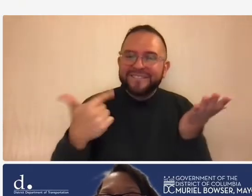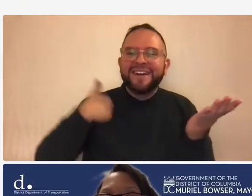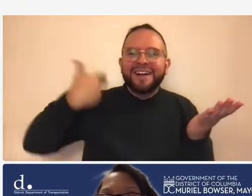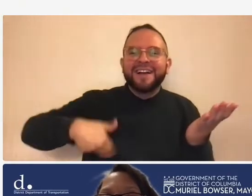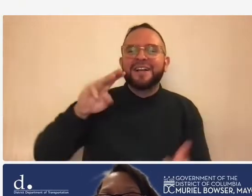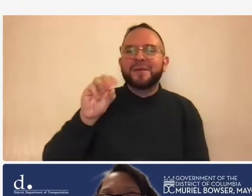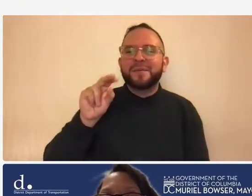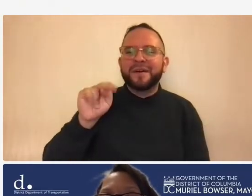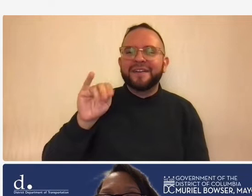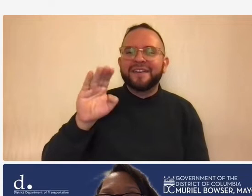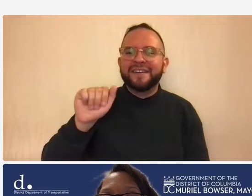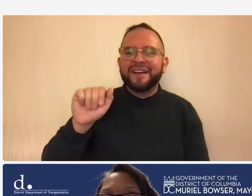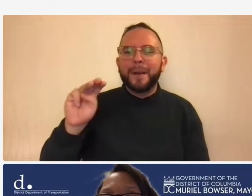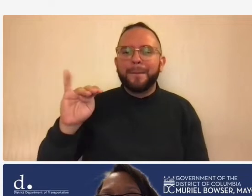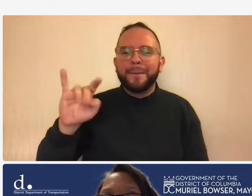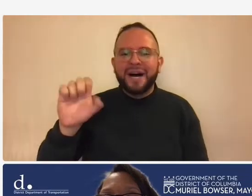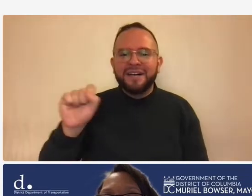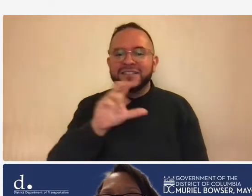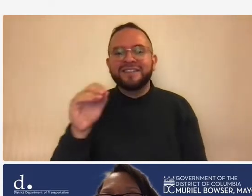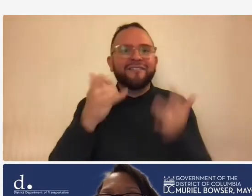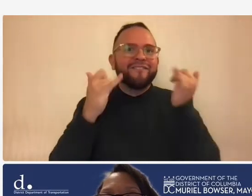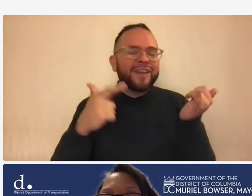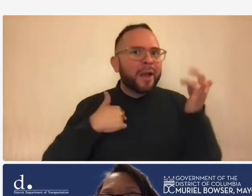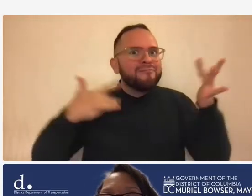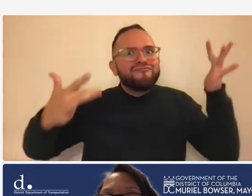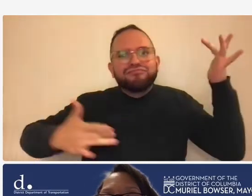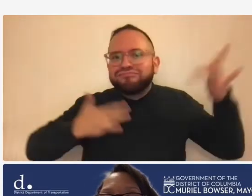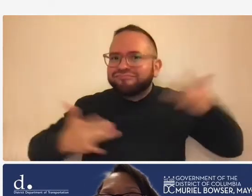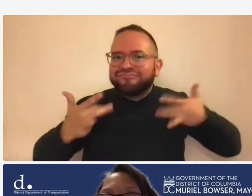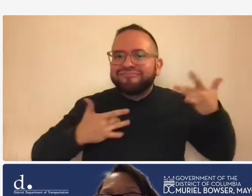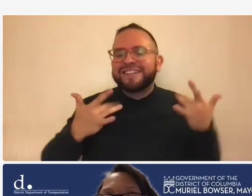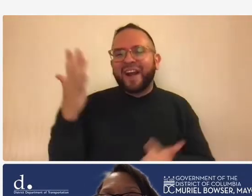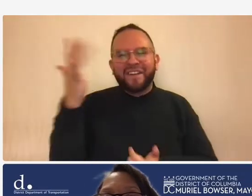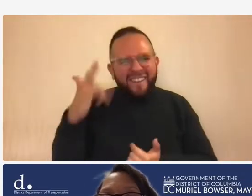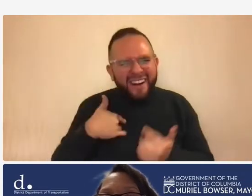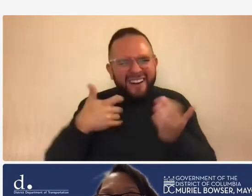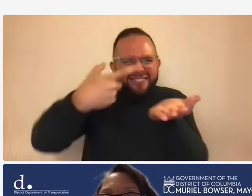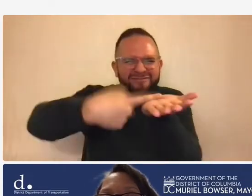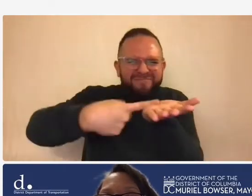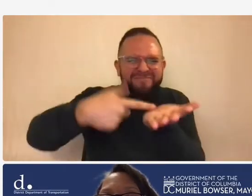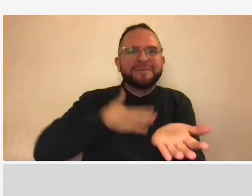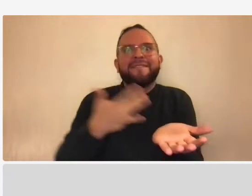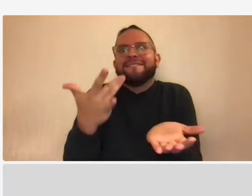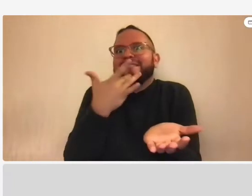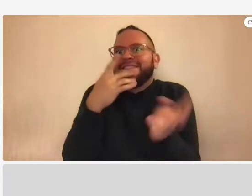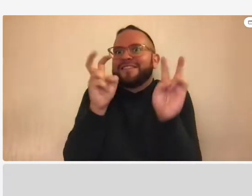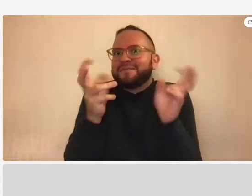i am extremely excited to talk about one of my favorite subjects which are is accounting systems